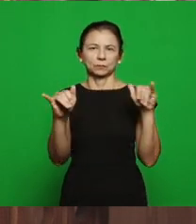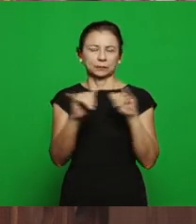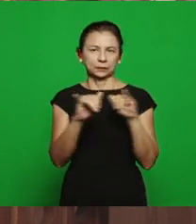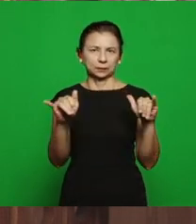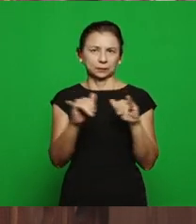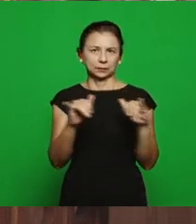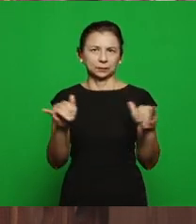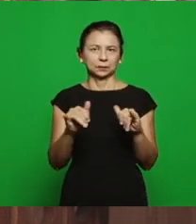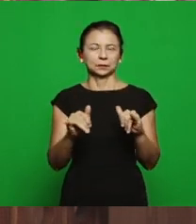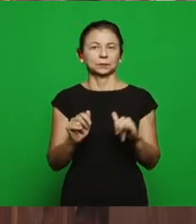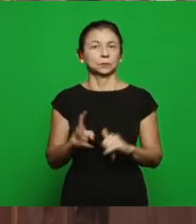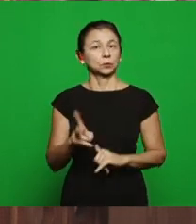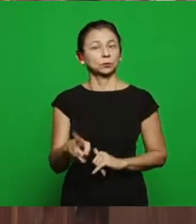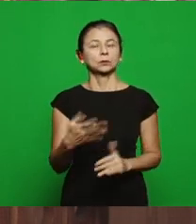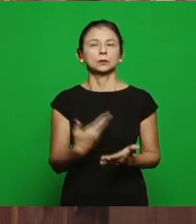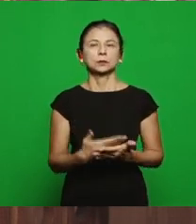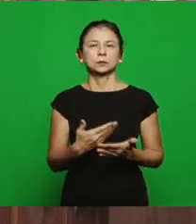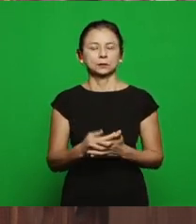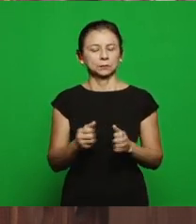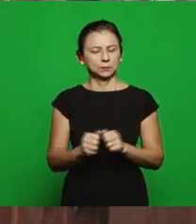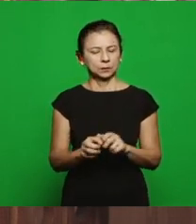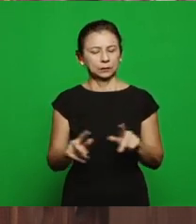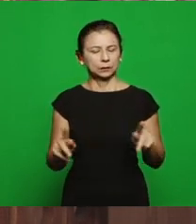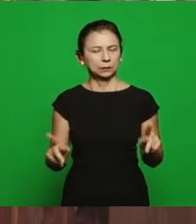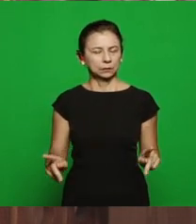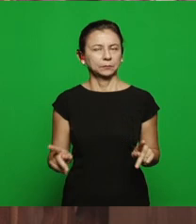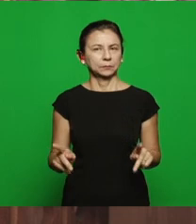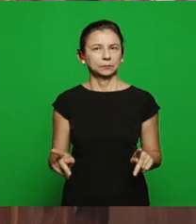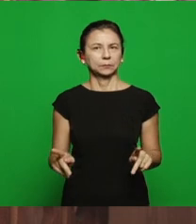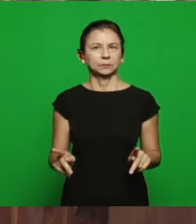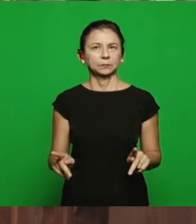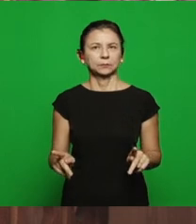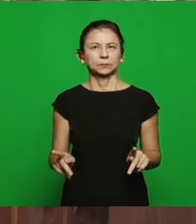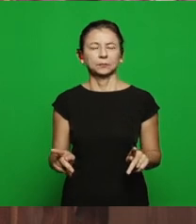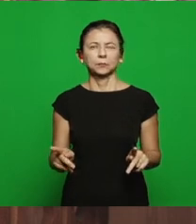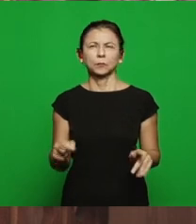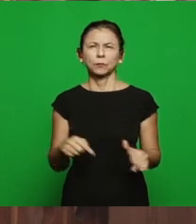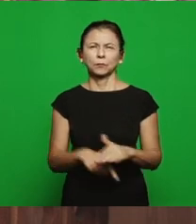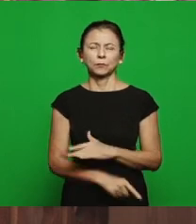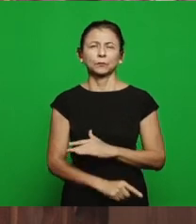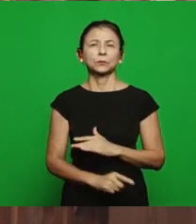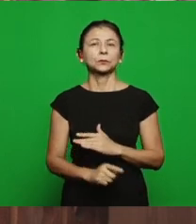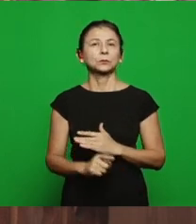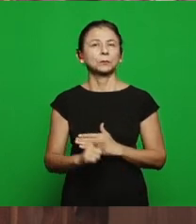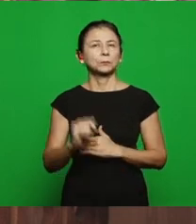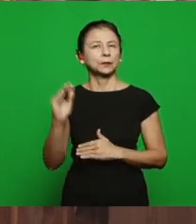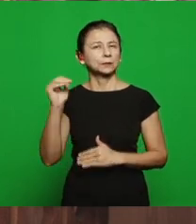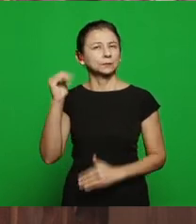of our studies about the book of Revelation getting deeper into this subject